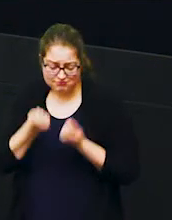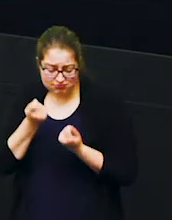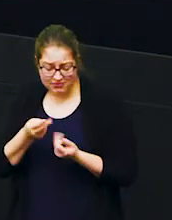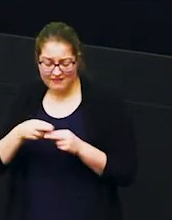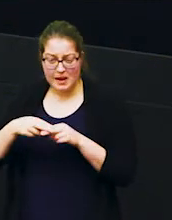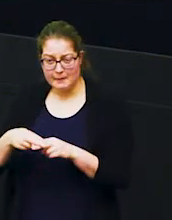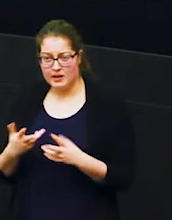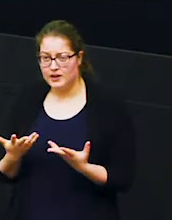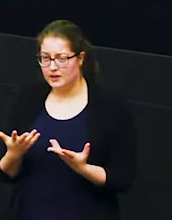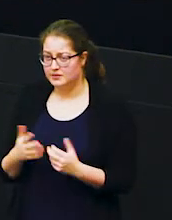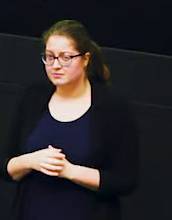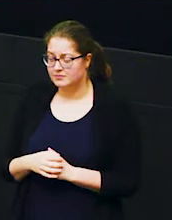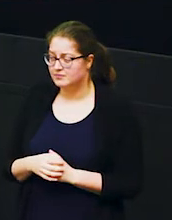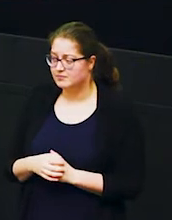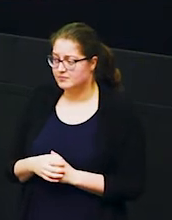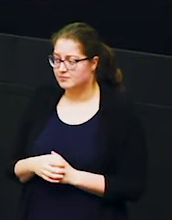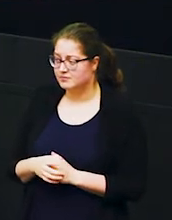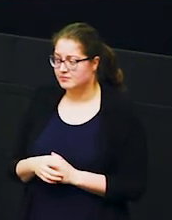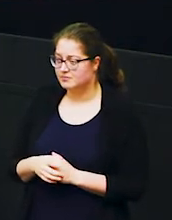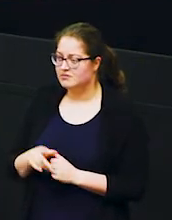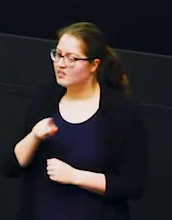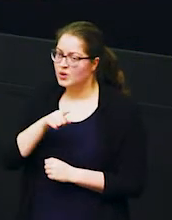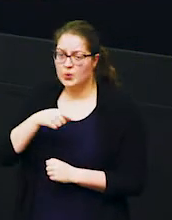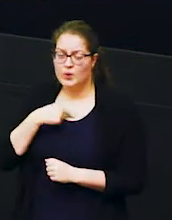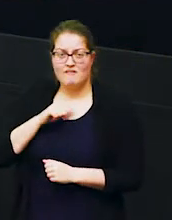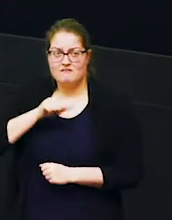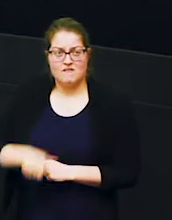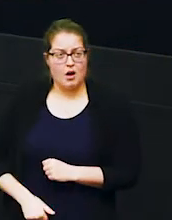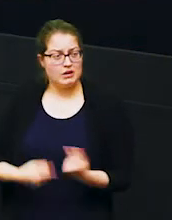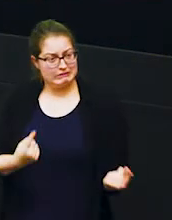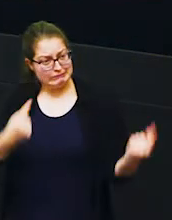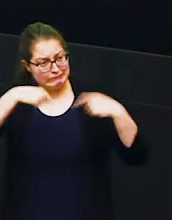so they really really don't want elephants to come into their fields and to feed on